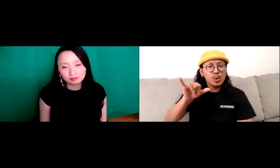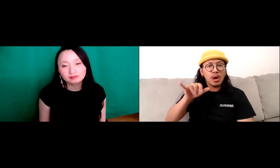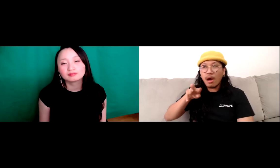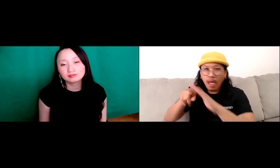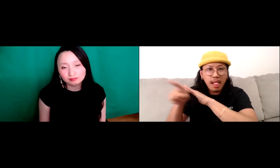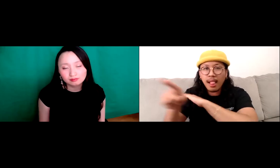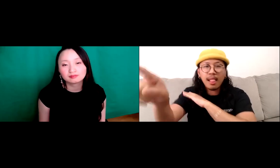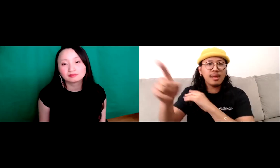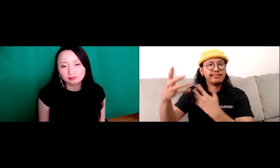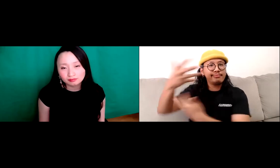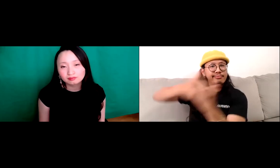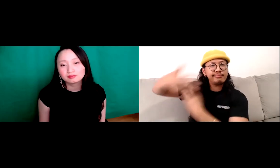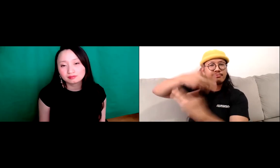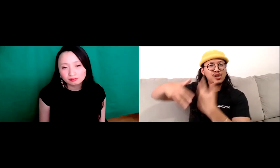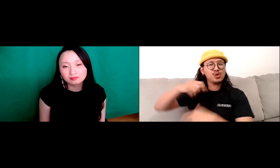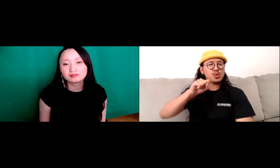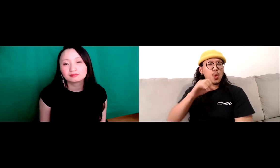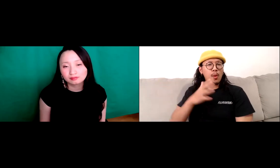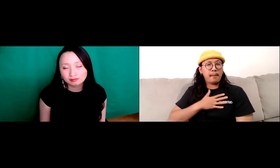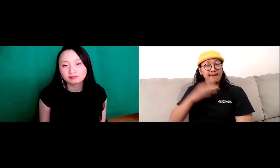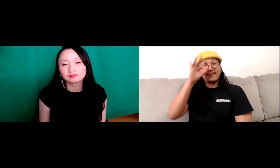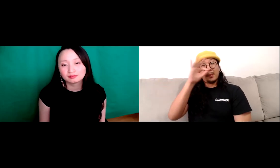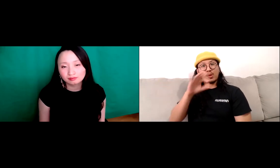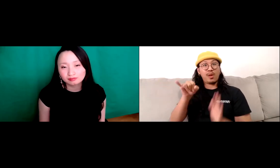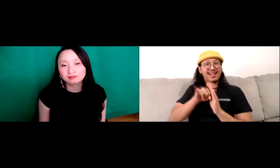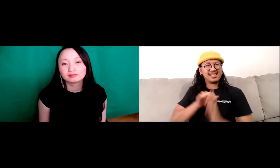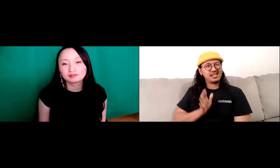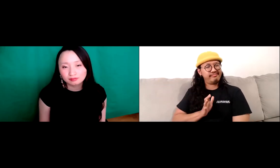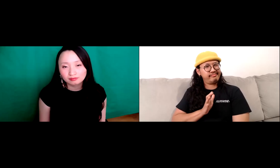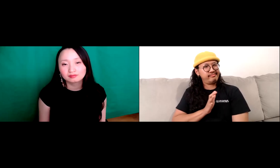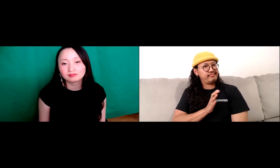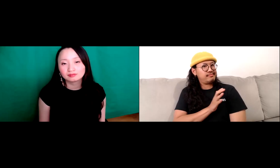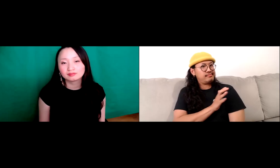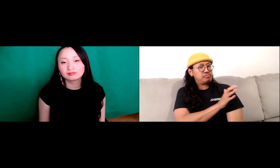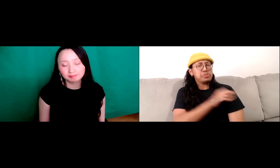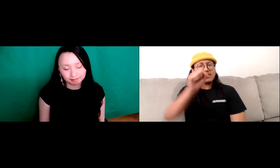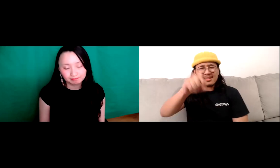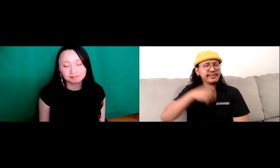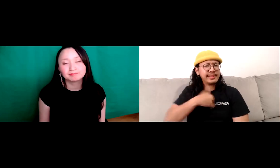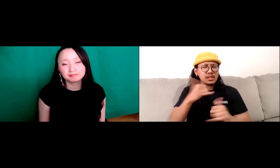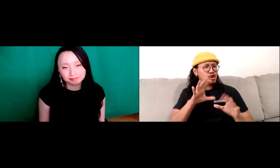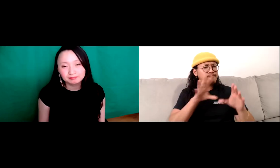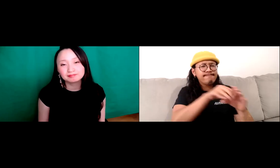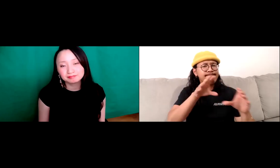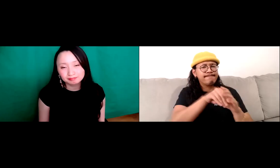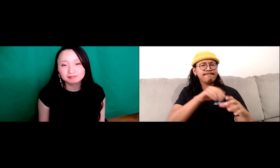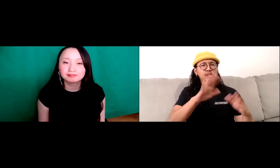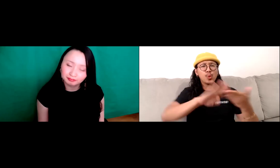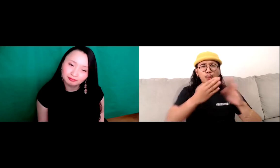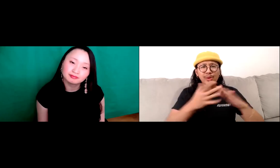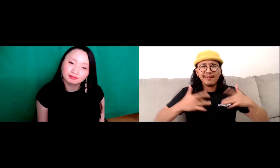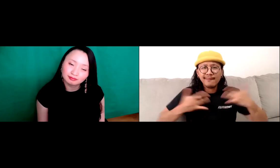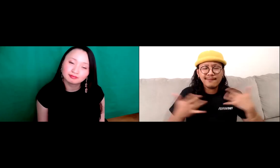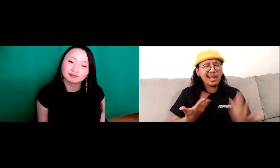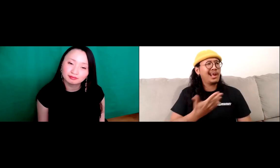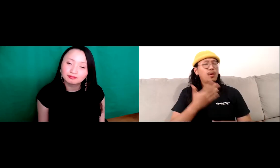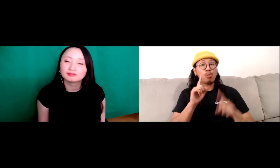You know I like to socialize. And I eventually met the deaf community and